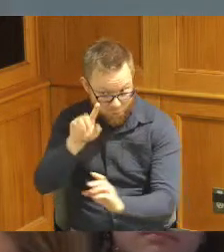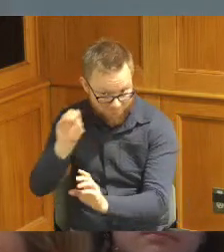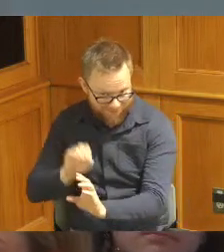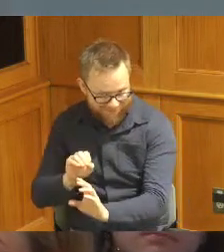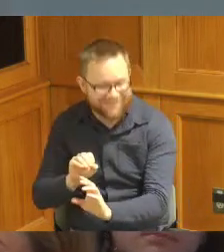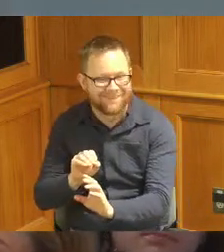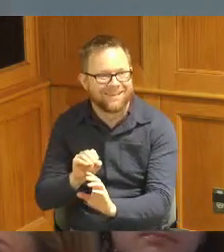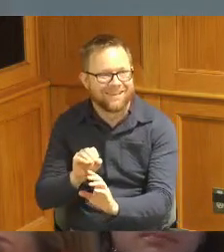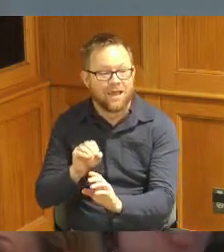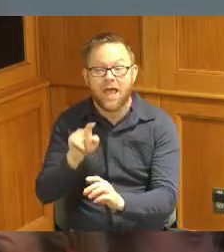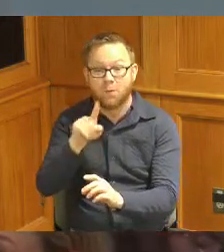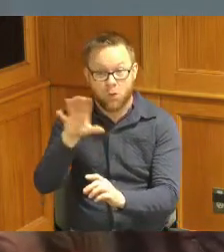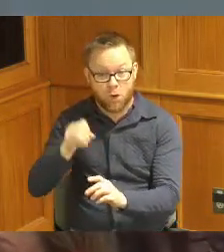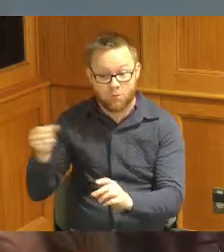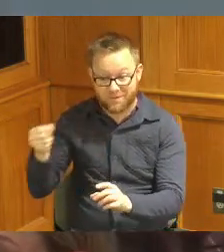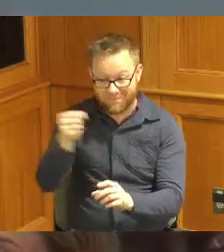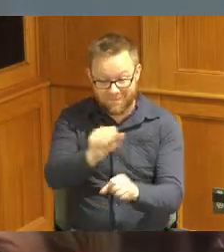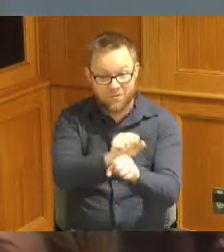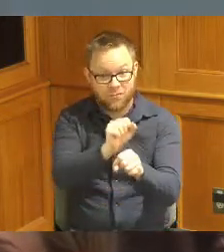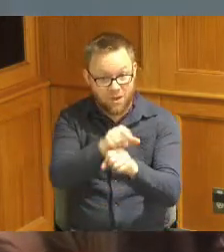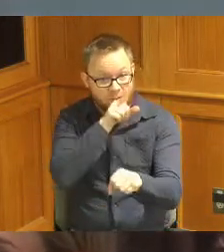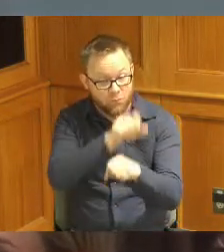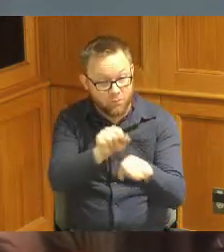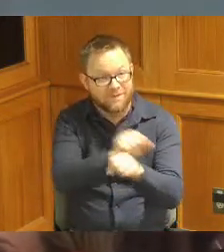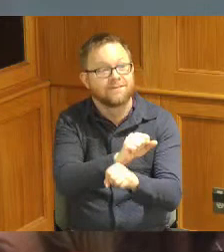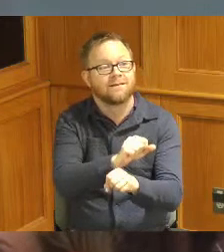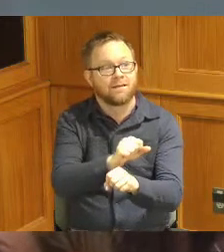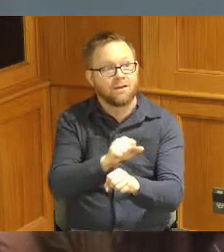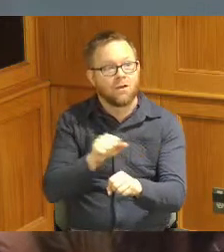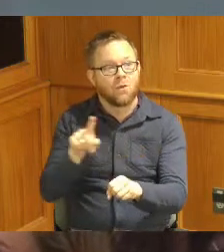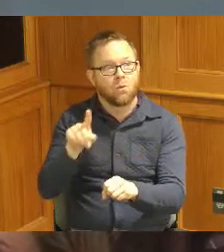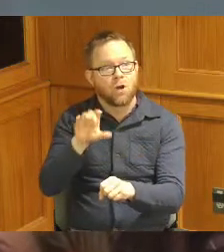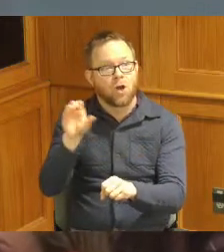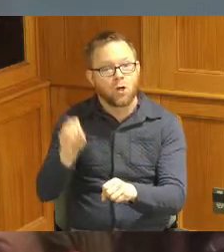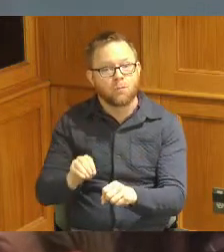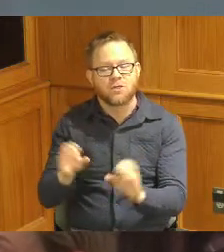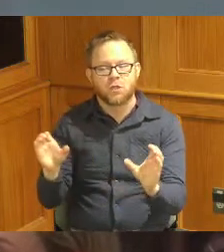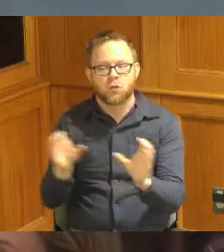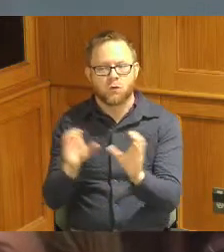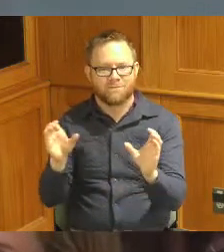employment placement rate but it's also 100 percent in their certification and that's key